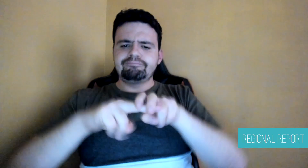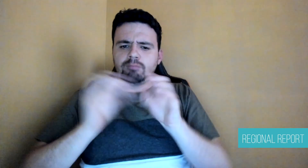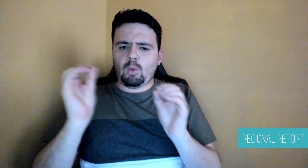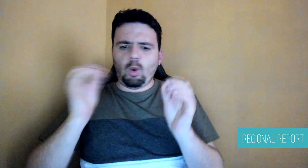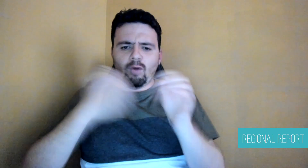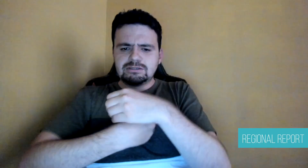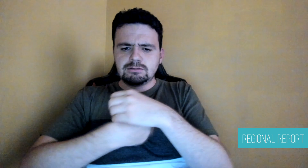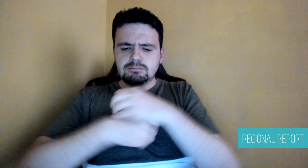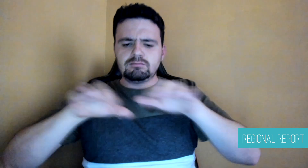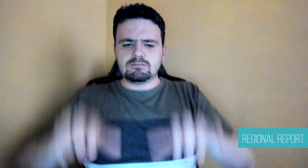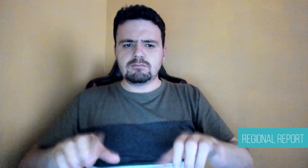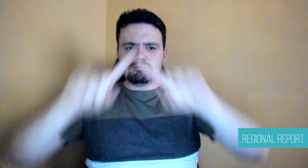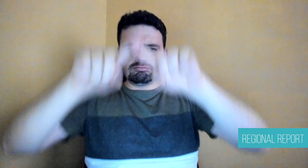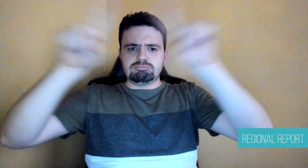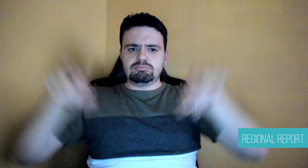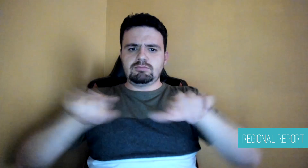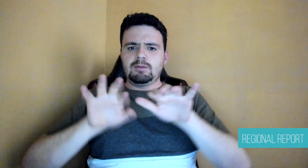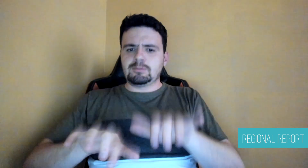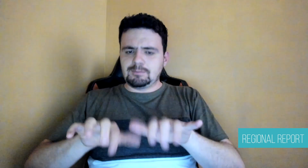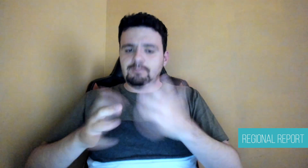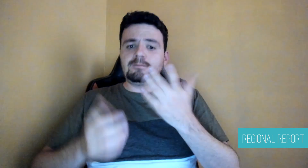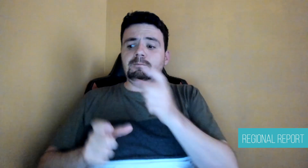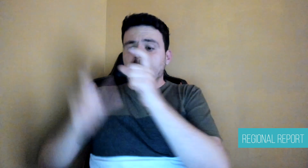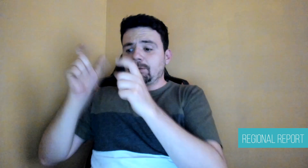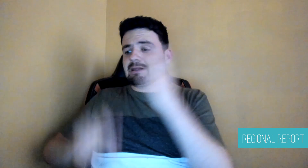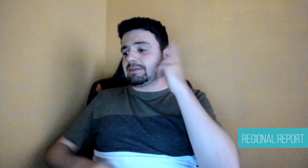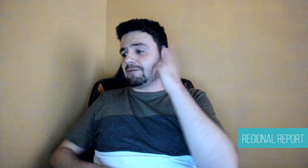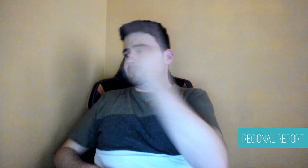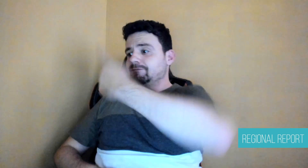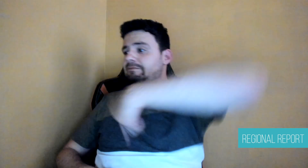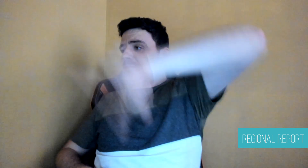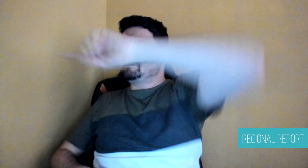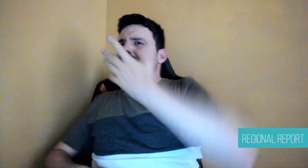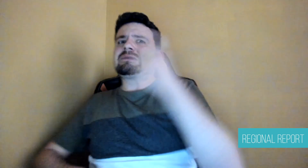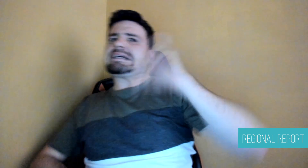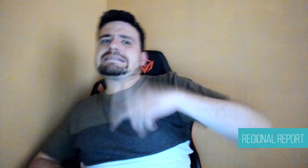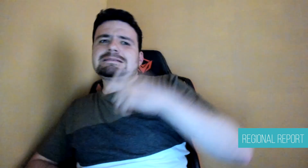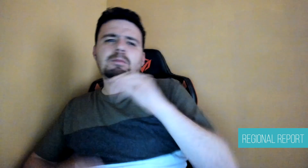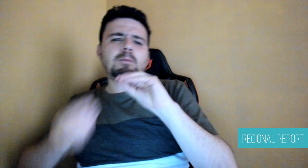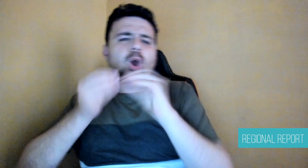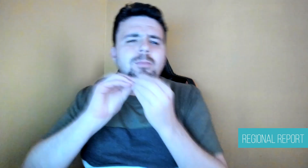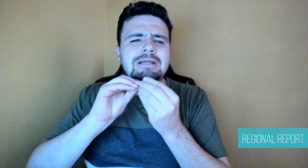virtual branch, from where they guide people about